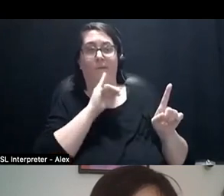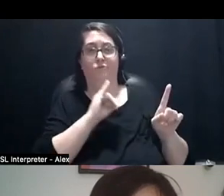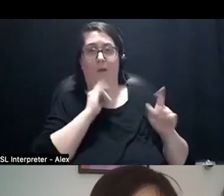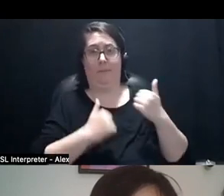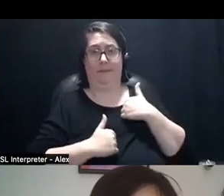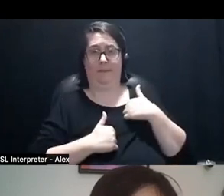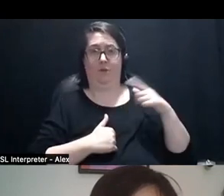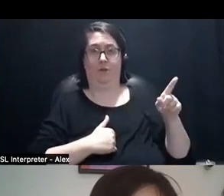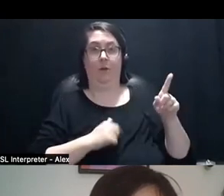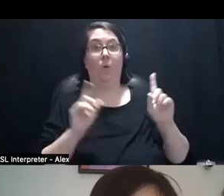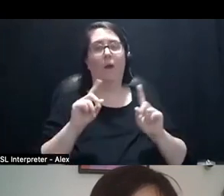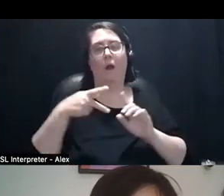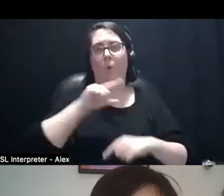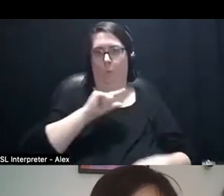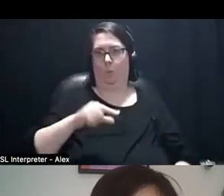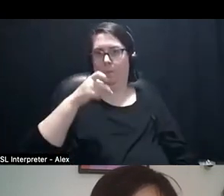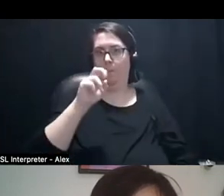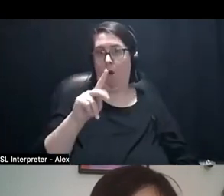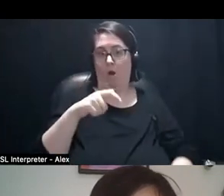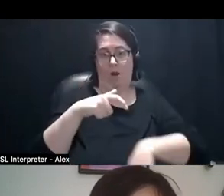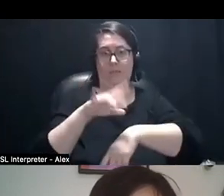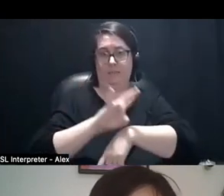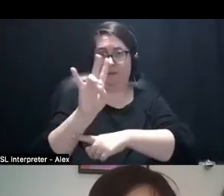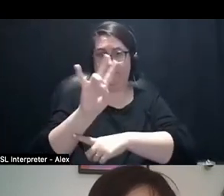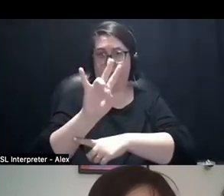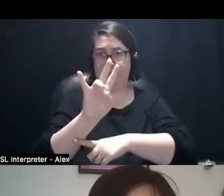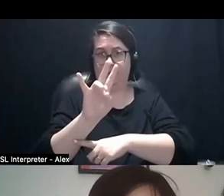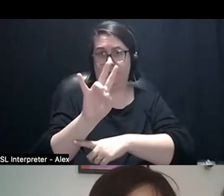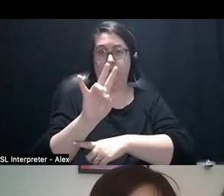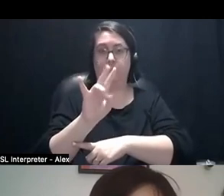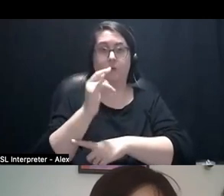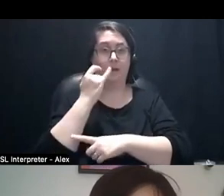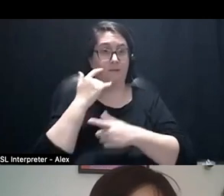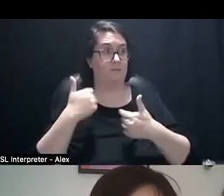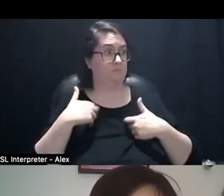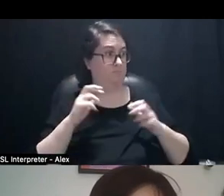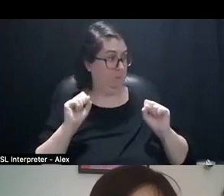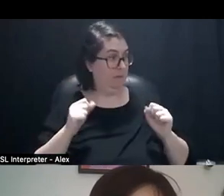It's at Queens Park, at seven. So if you have the spoons, if you have the ability to show up in that way,